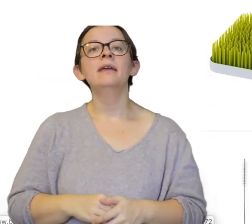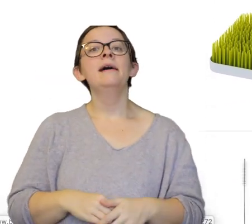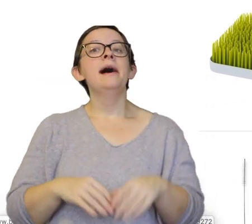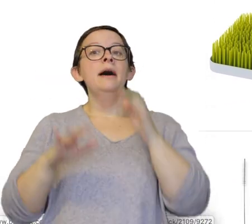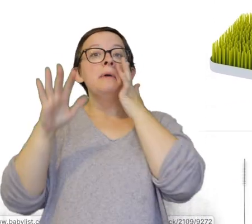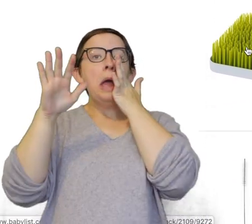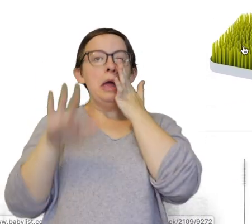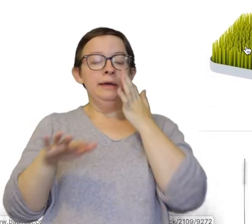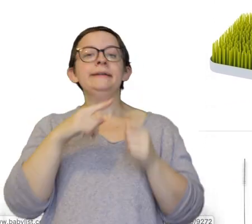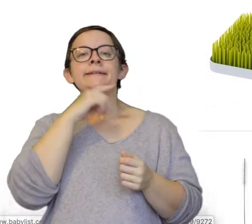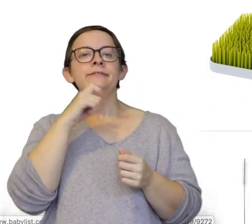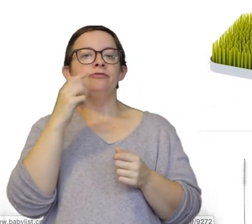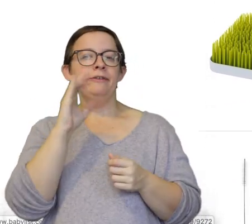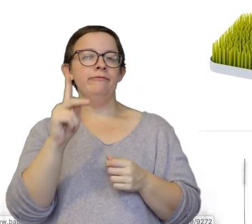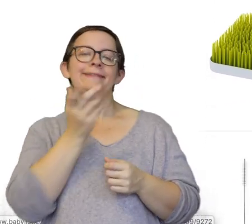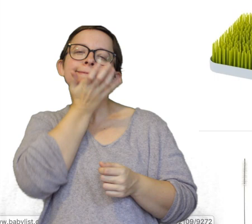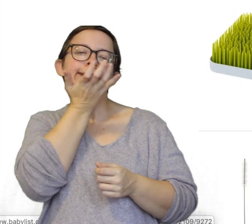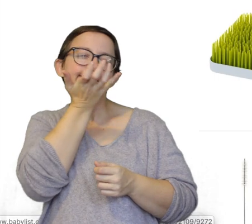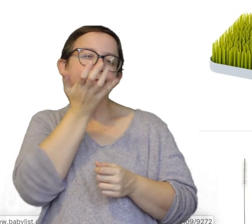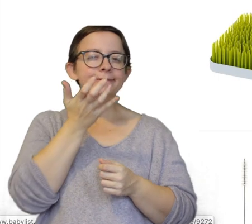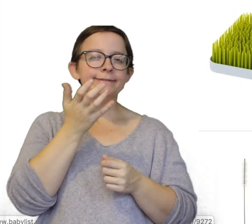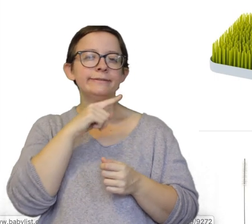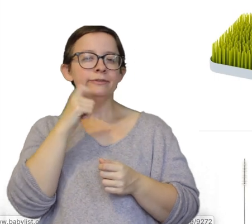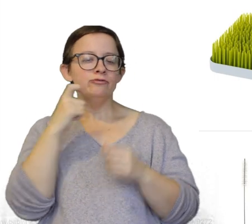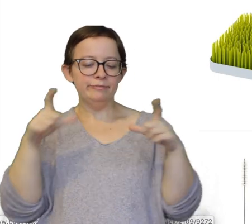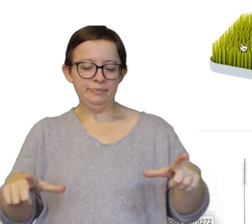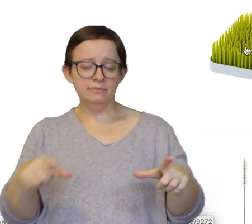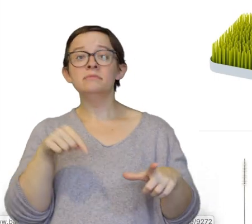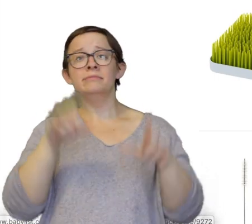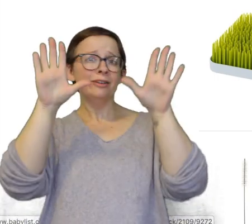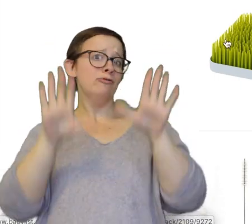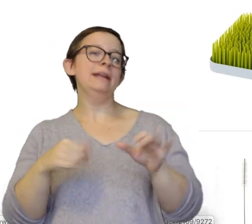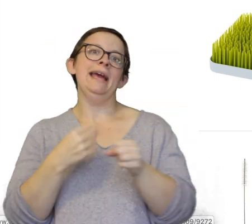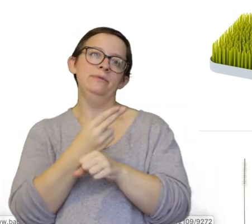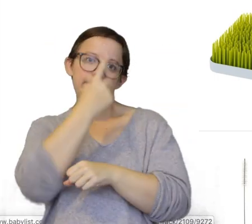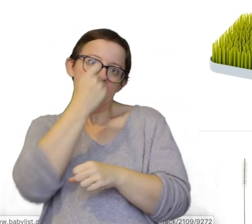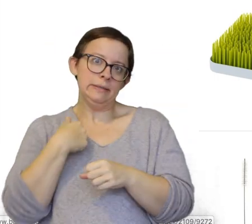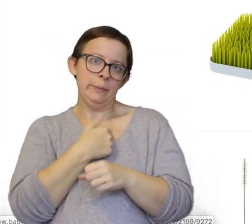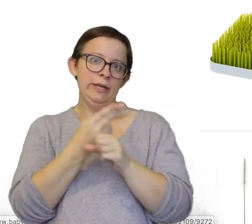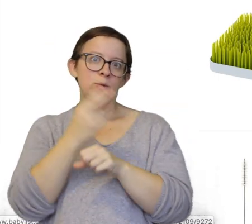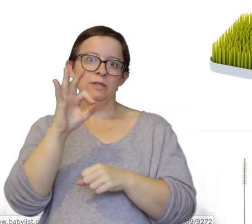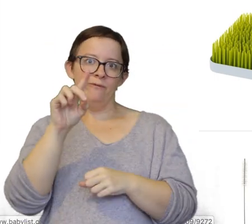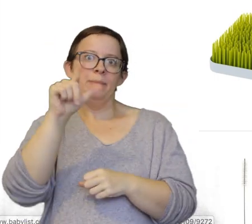Um the drying rack... the grass drying rack. These are really great. I use them because we use formula. We used a lot of bottles.